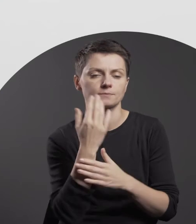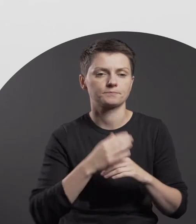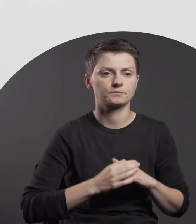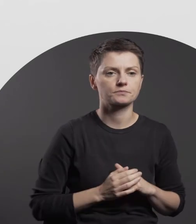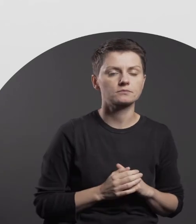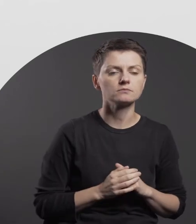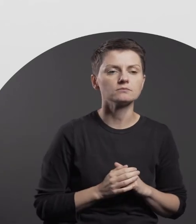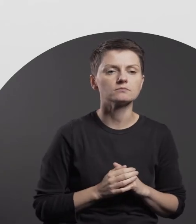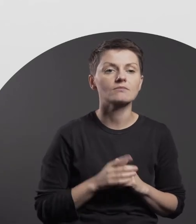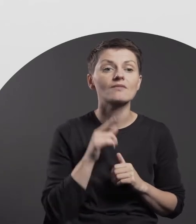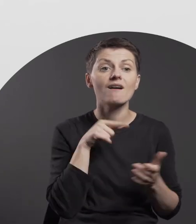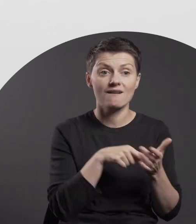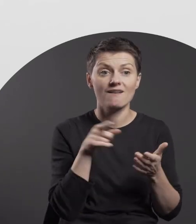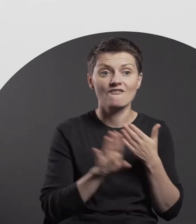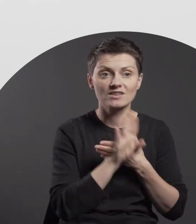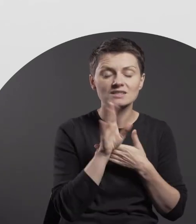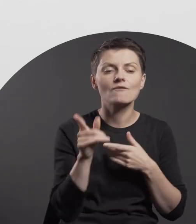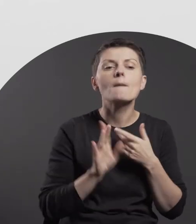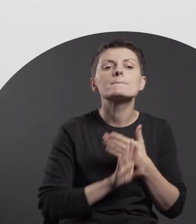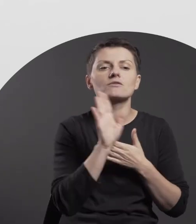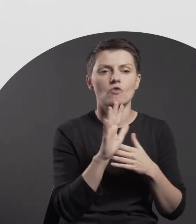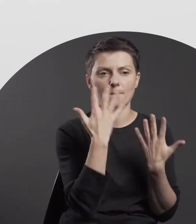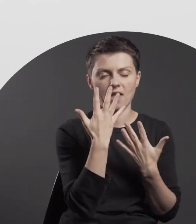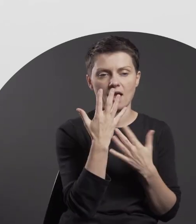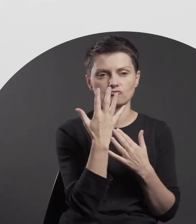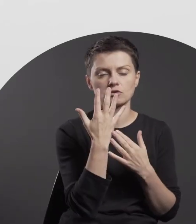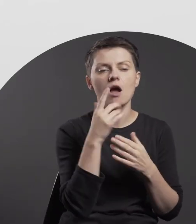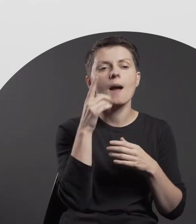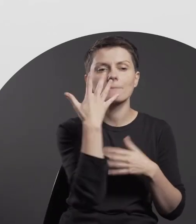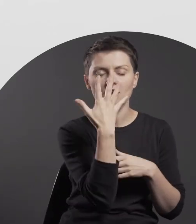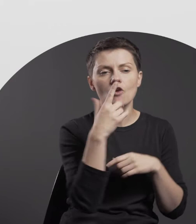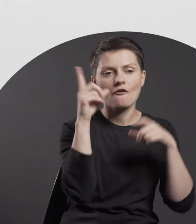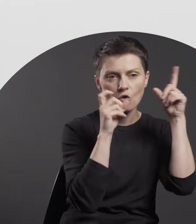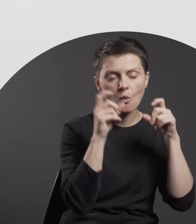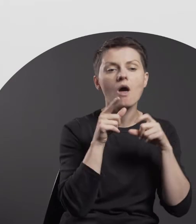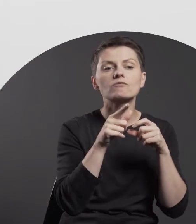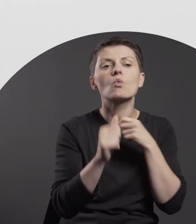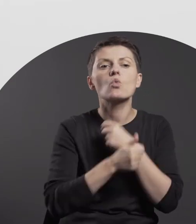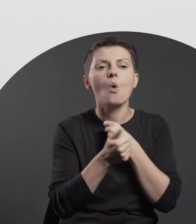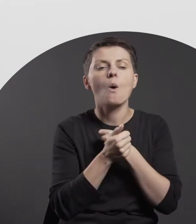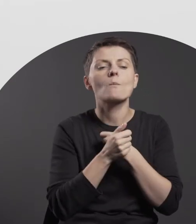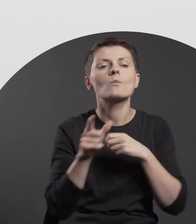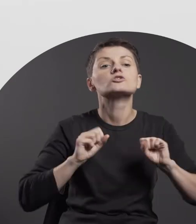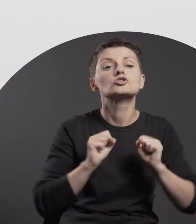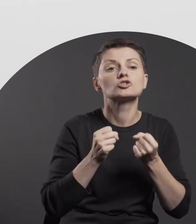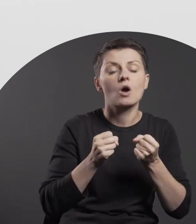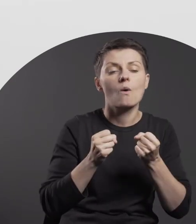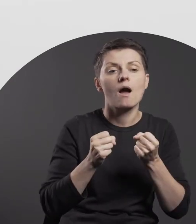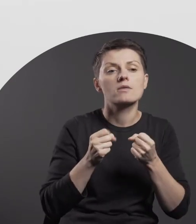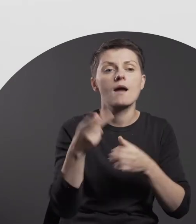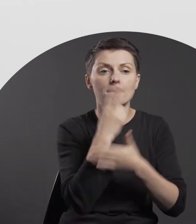The exhibition features five of her photographs that document her 2010 painting interventions.